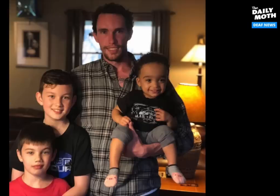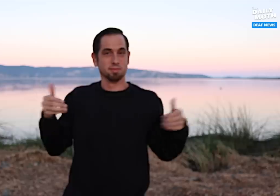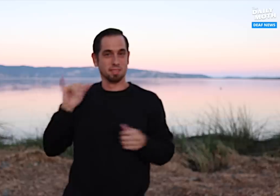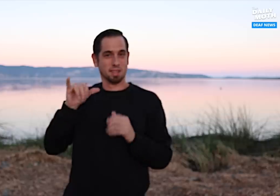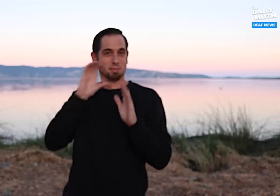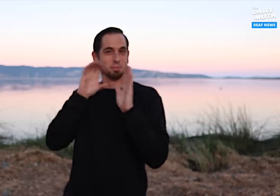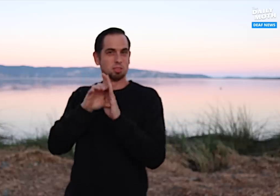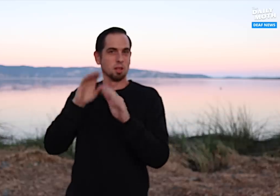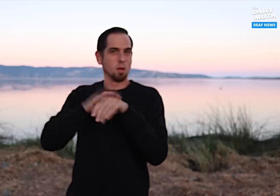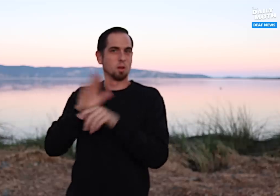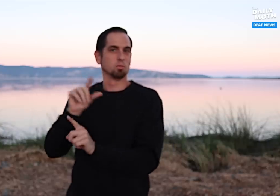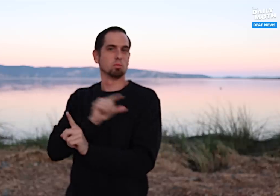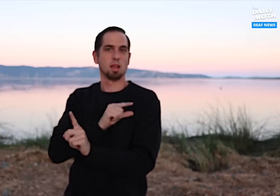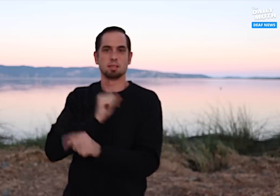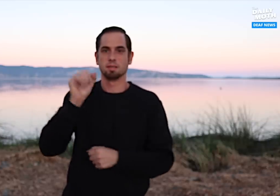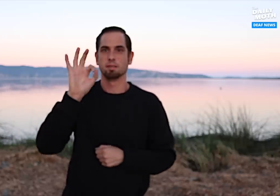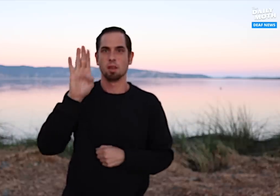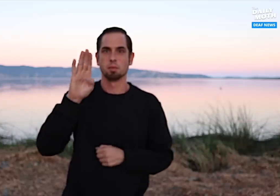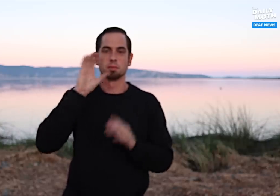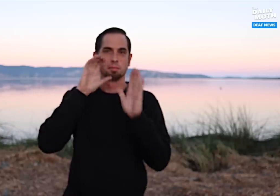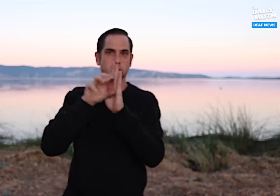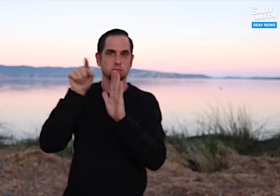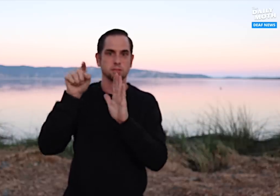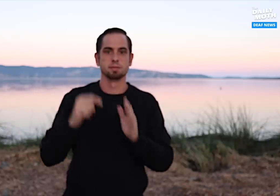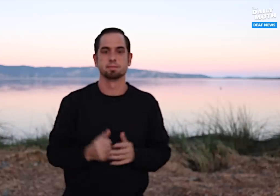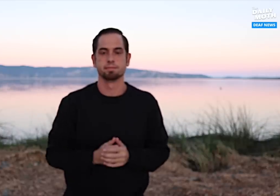That picture is his Facebook profile picture.